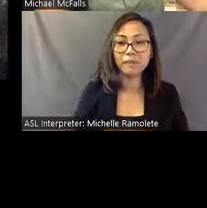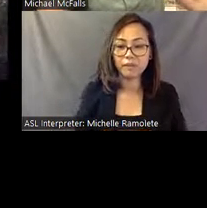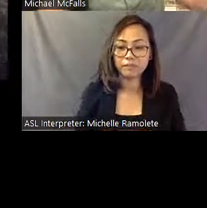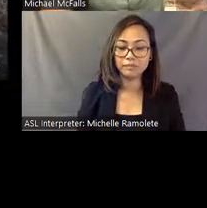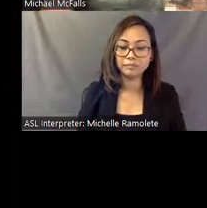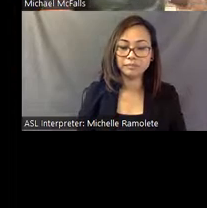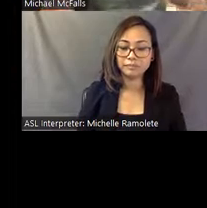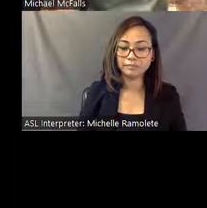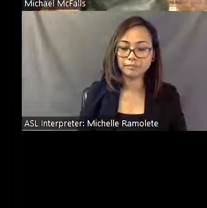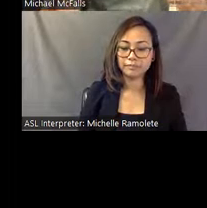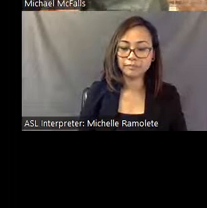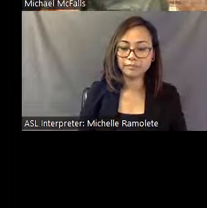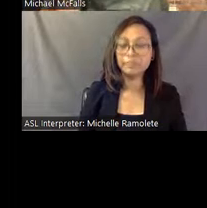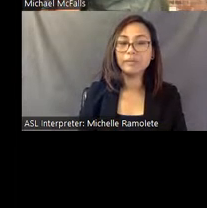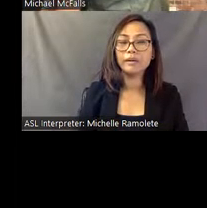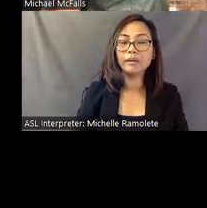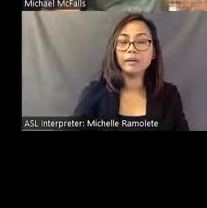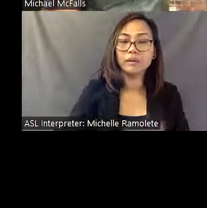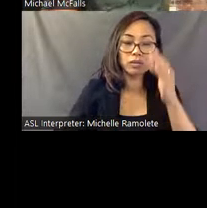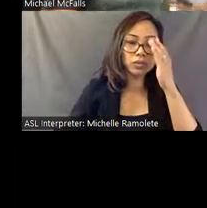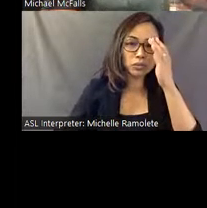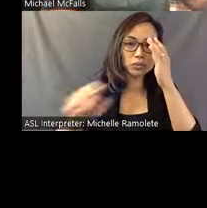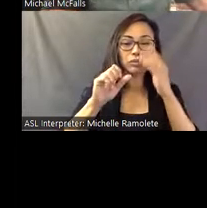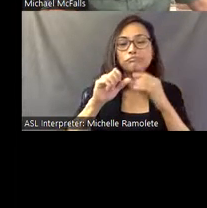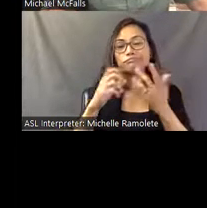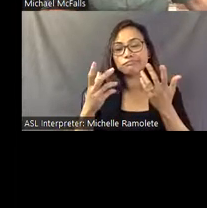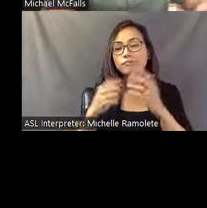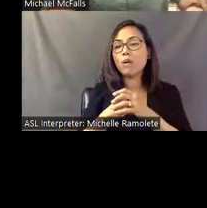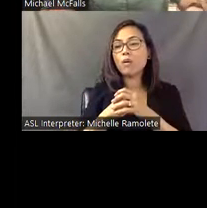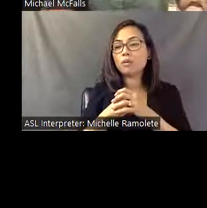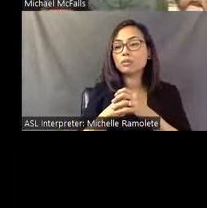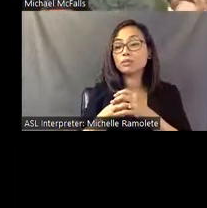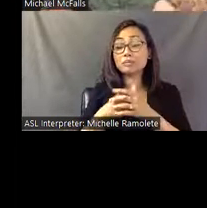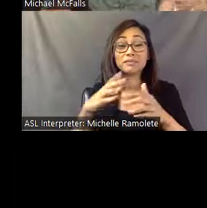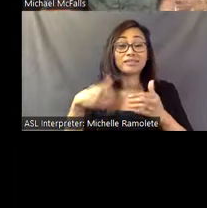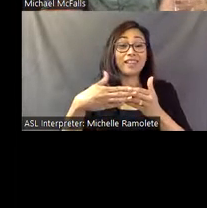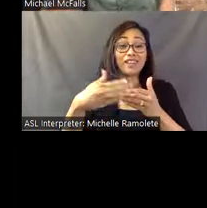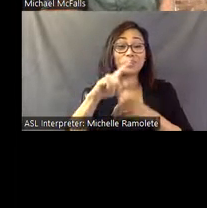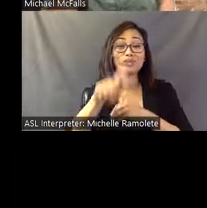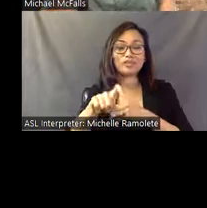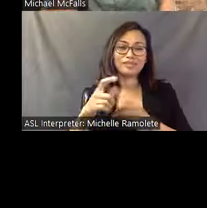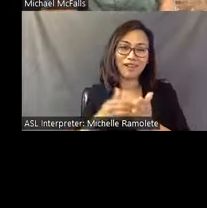So. The next question I'm often asked when giving tours through the site.